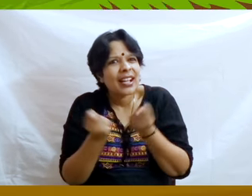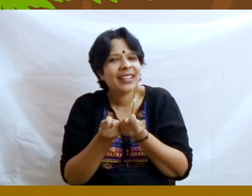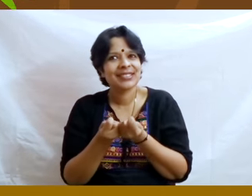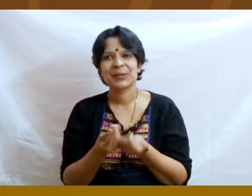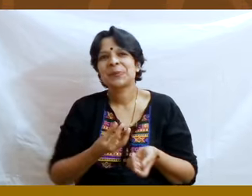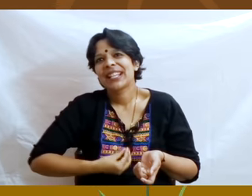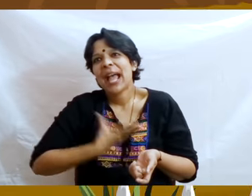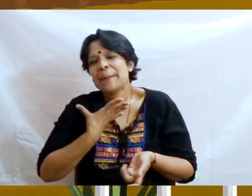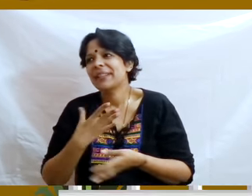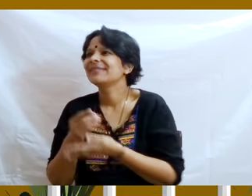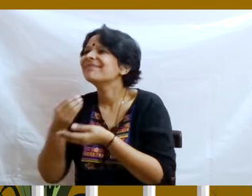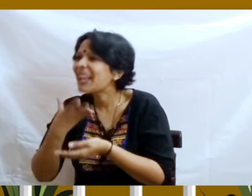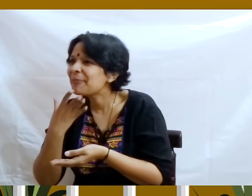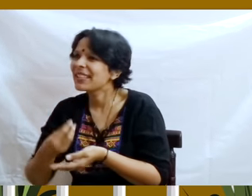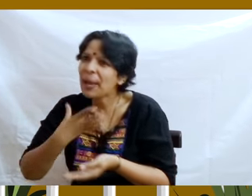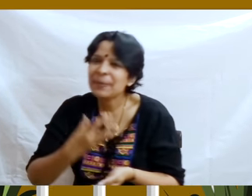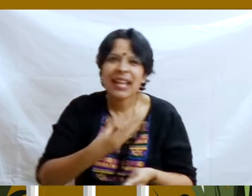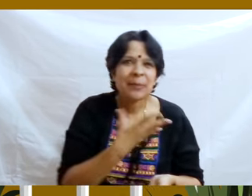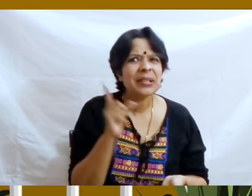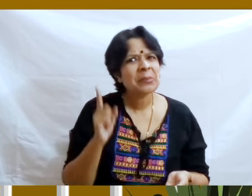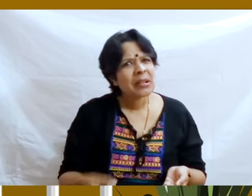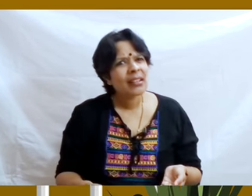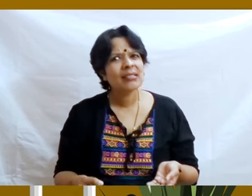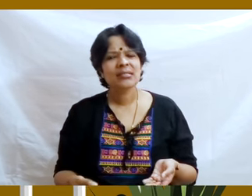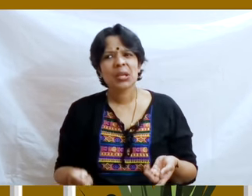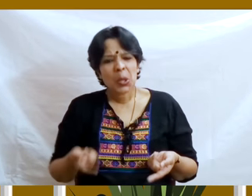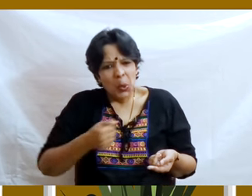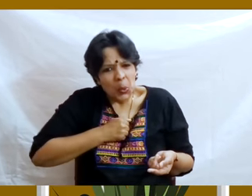he had pleased nobody and lost his Ass besides.